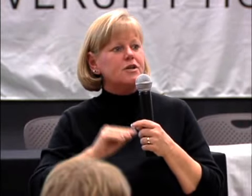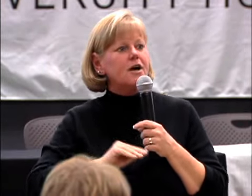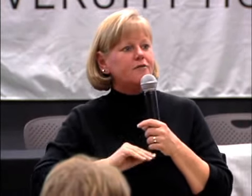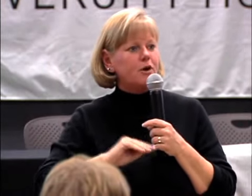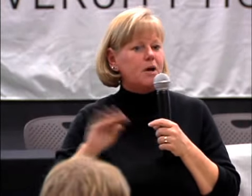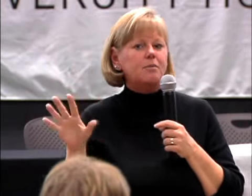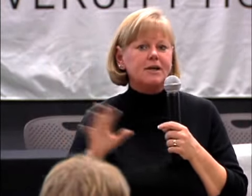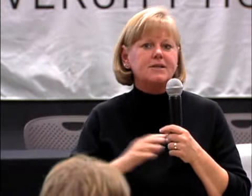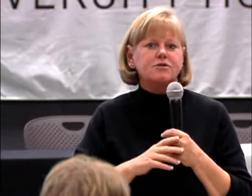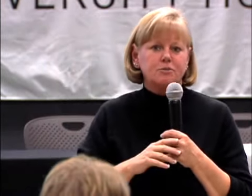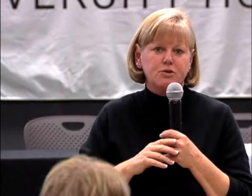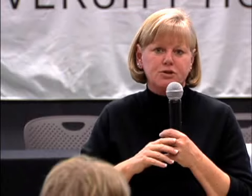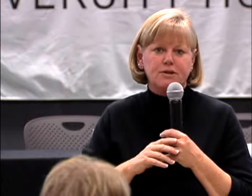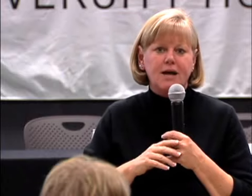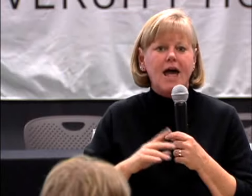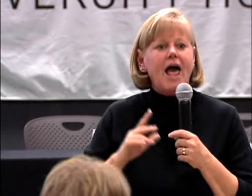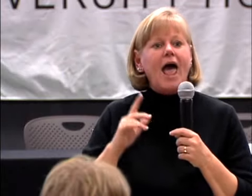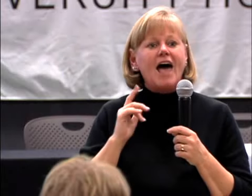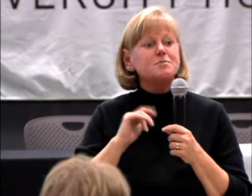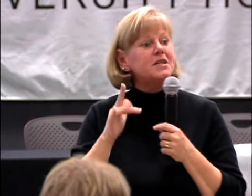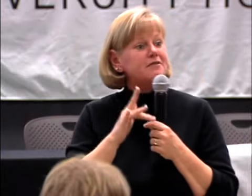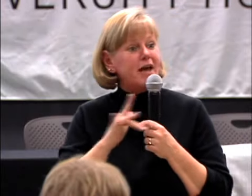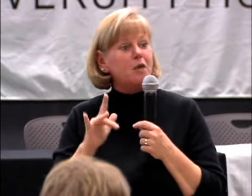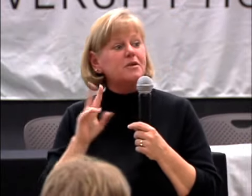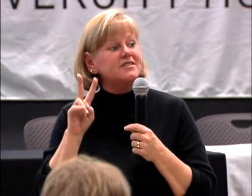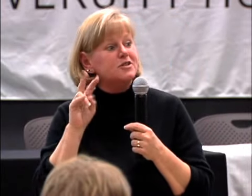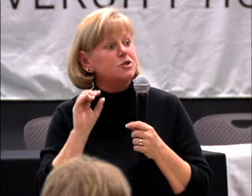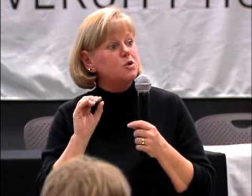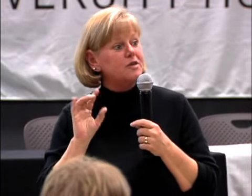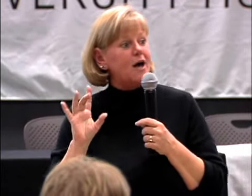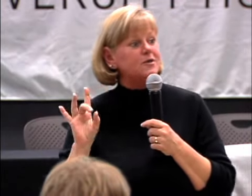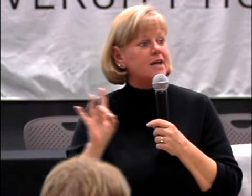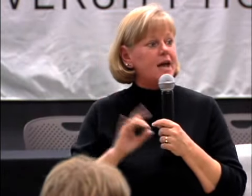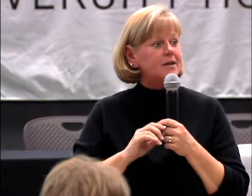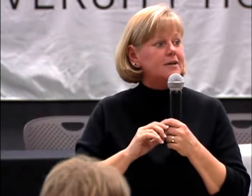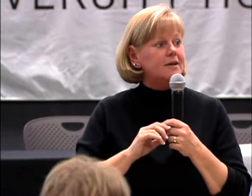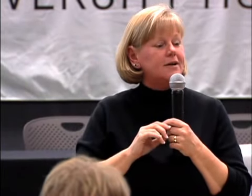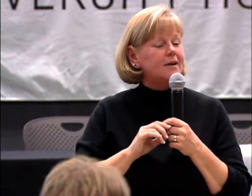TOOK SEVERAL YEARS FOR PUBLIC DISTRIBUTION. IT HAS BEEN AVAILABLE